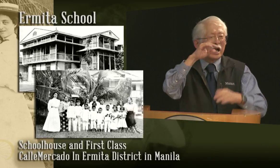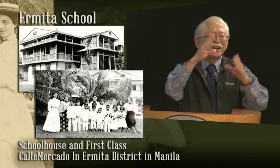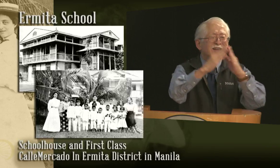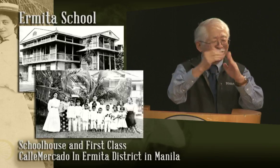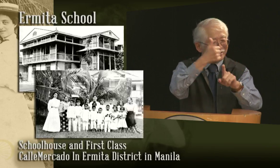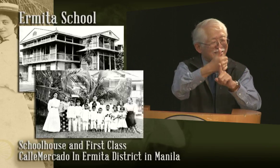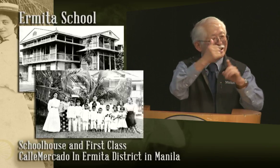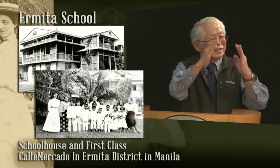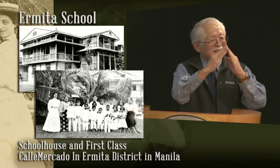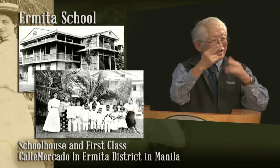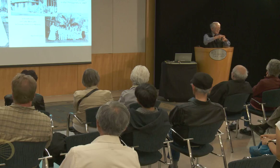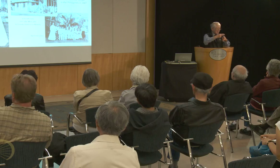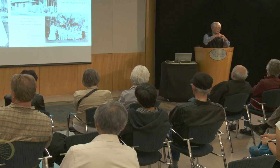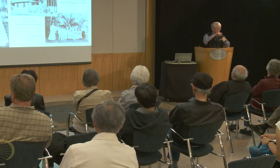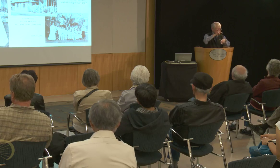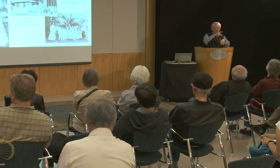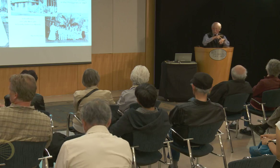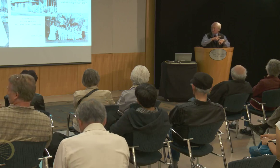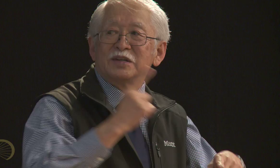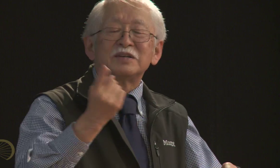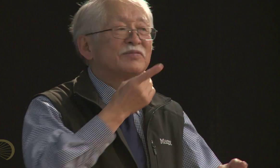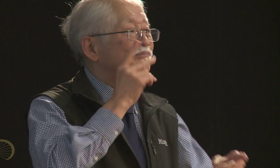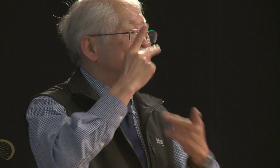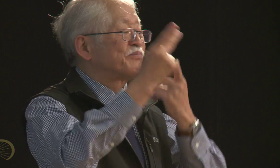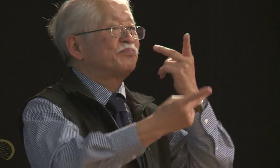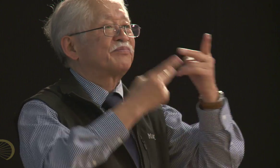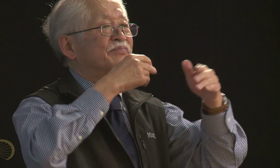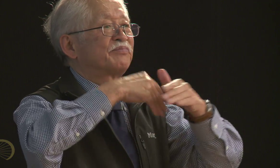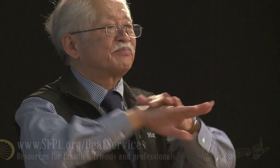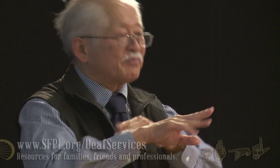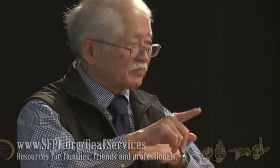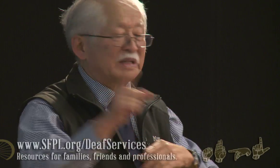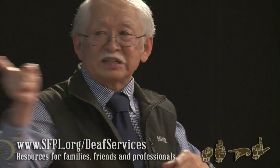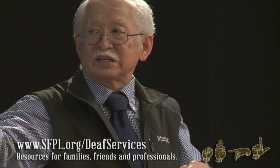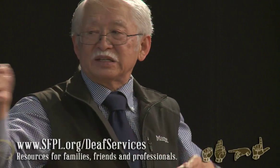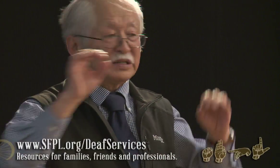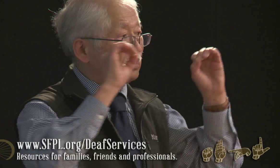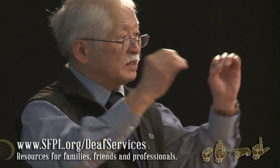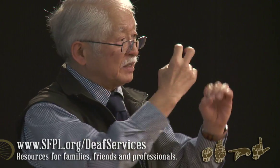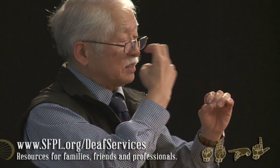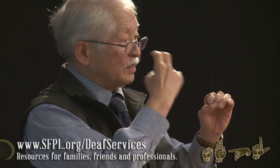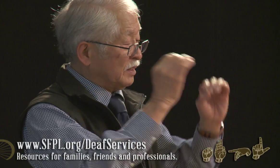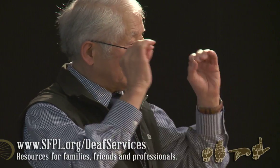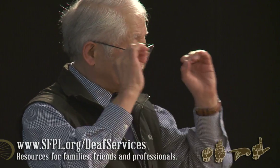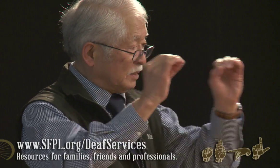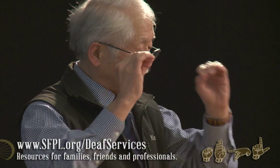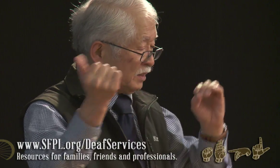in Mexico City, which is in the Philippines: Mexico City in the Philippines.